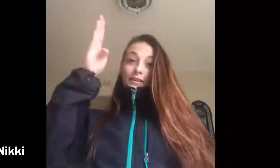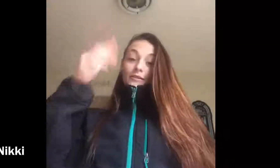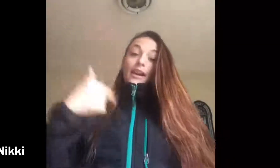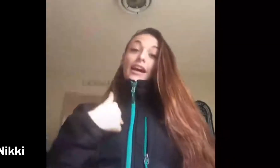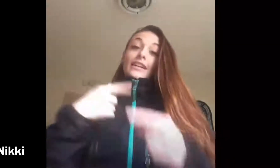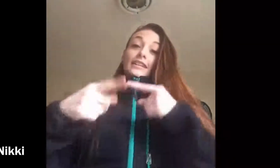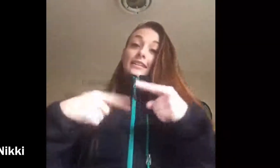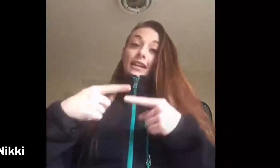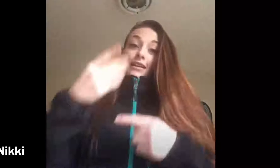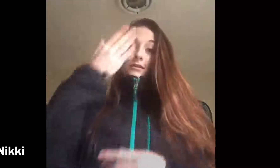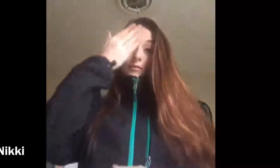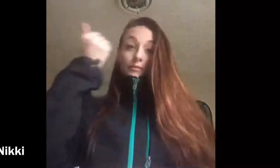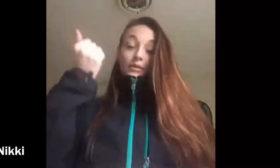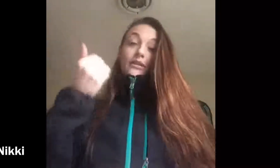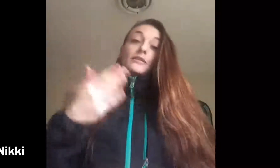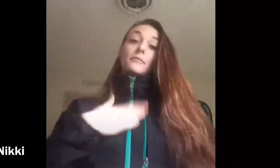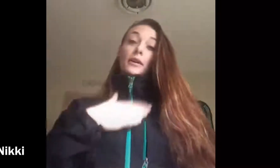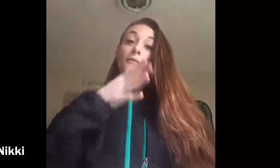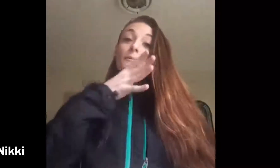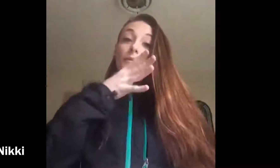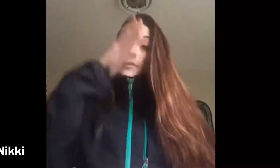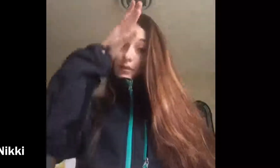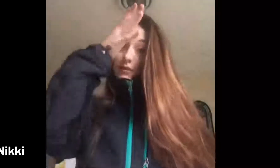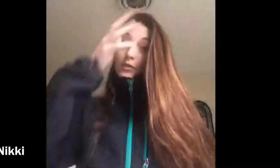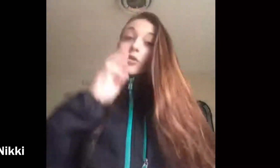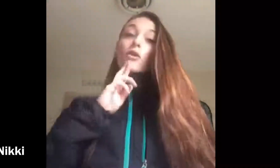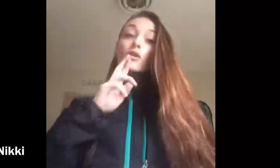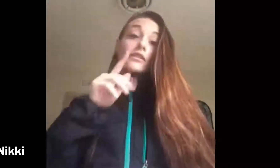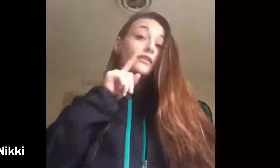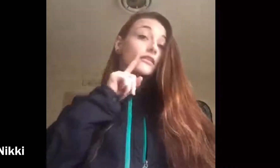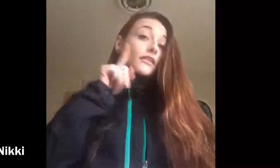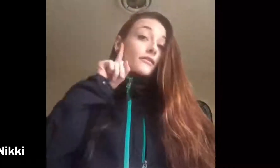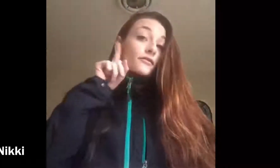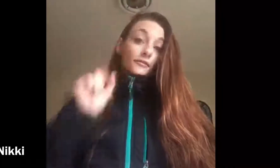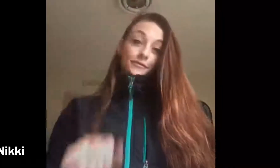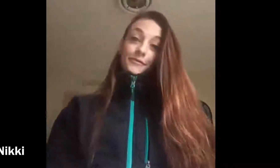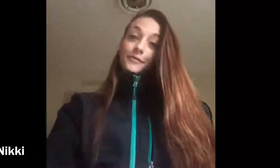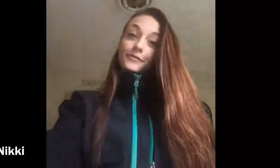Hello I sign because my parents are Deaf.